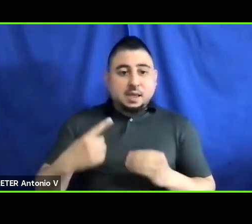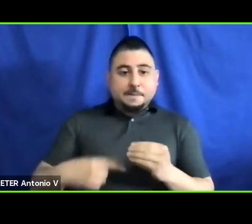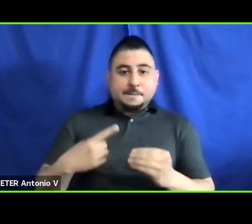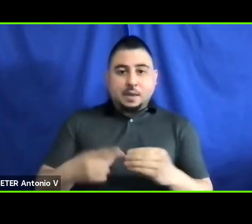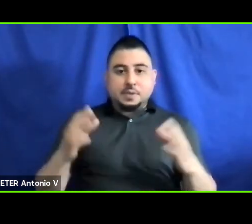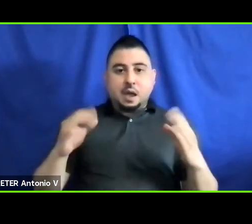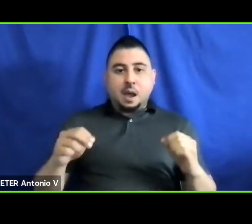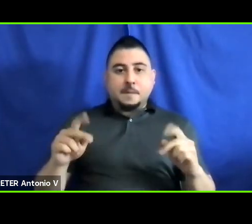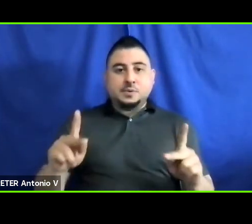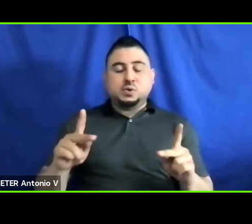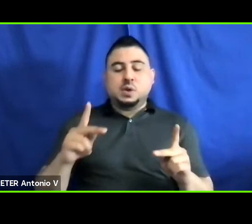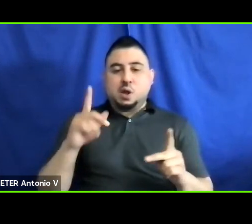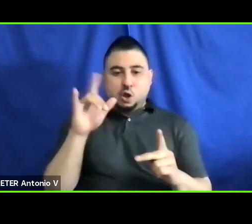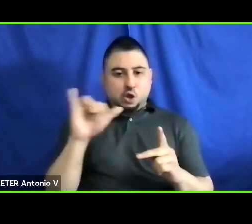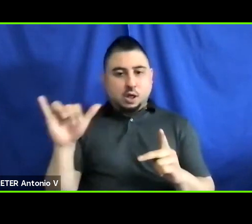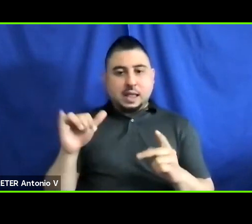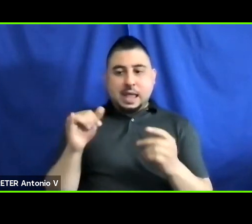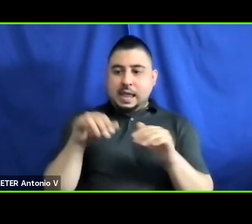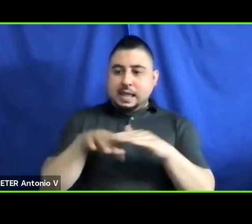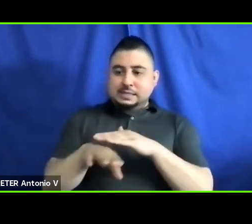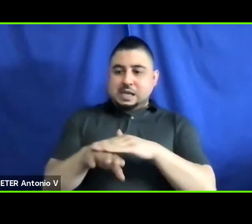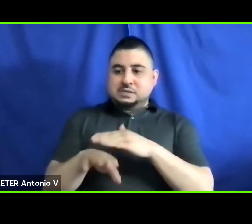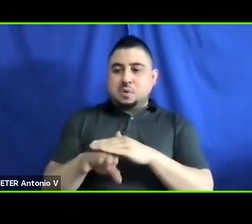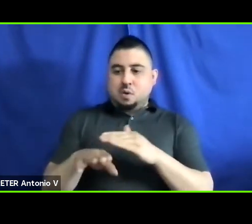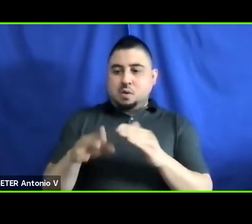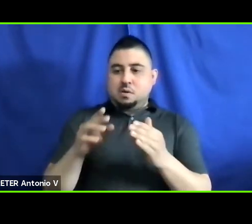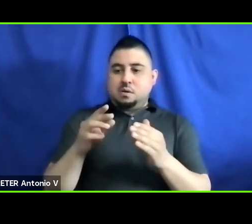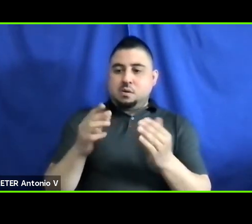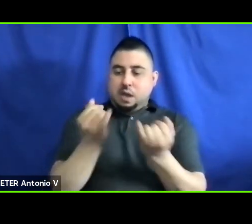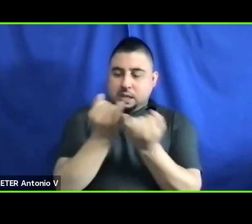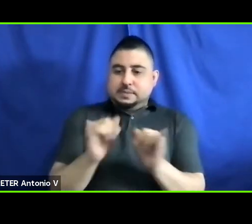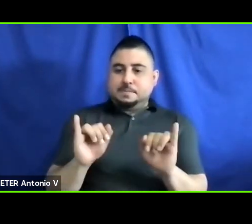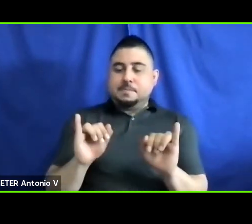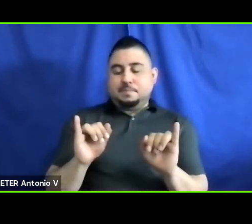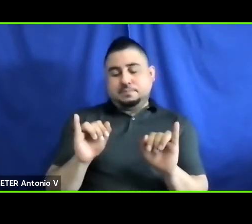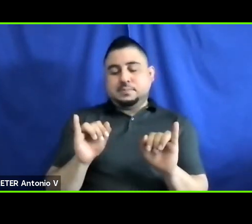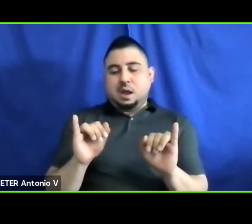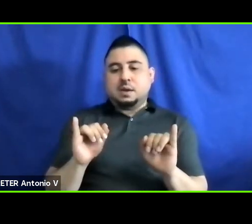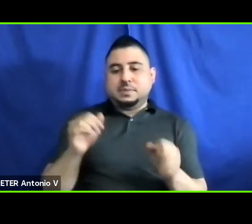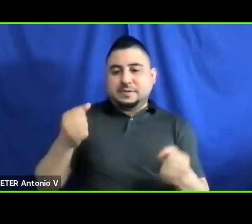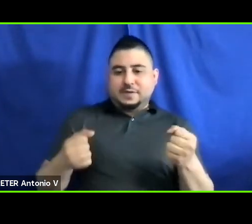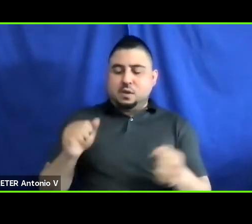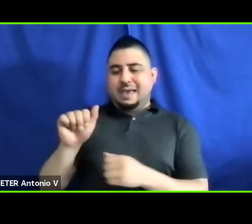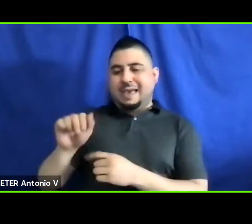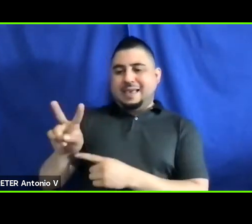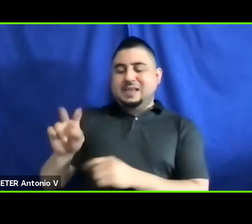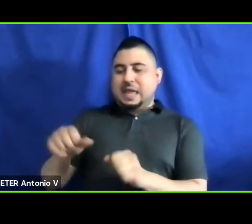that accessible autonomous vehicles can provide to, to, significantly expand the numbers of